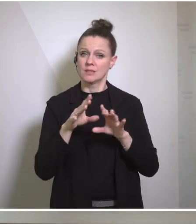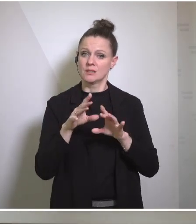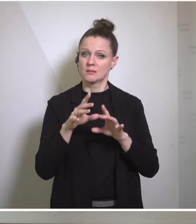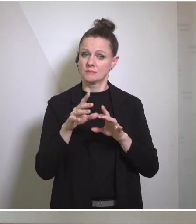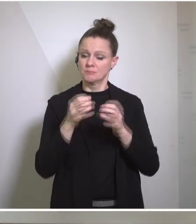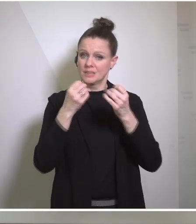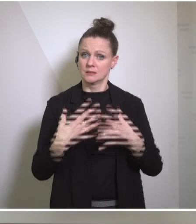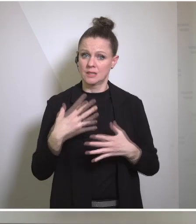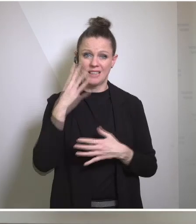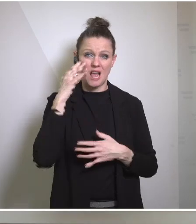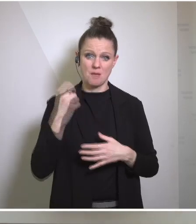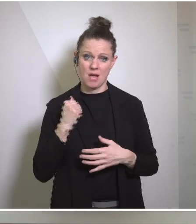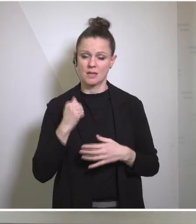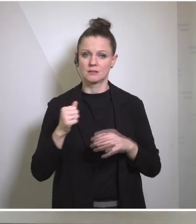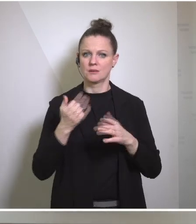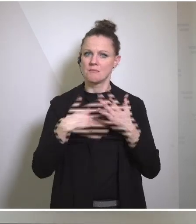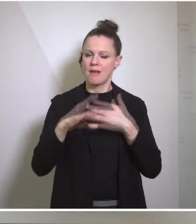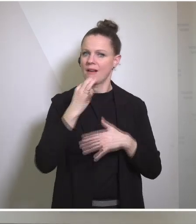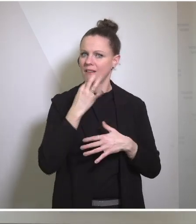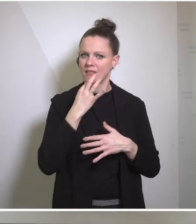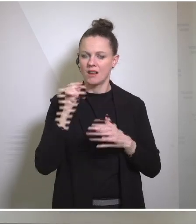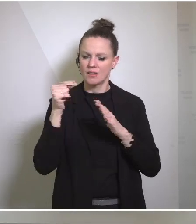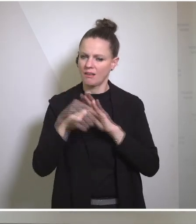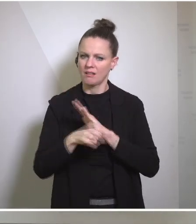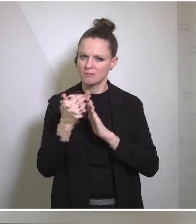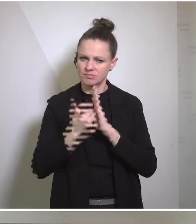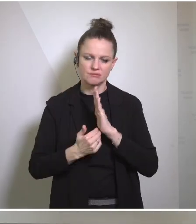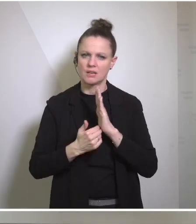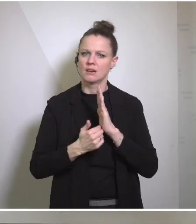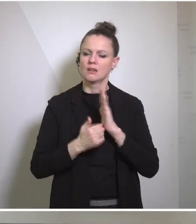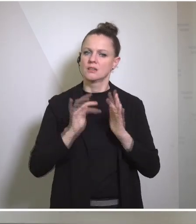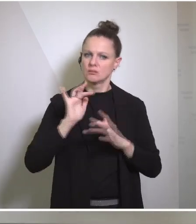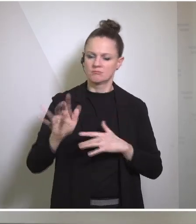obviously can't get into the the details of what that involves, but what I can tell you is we're